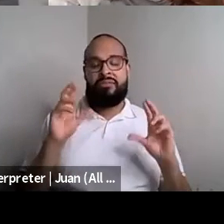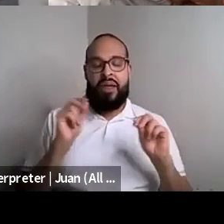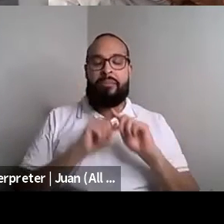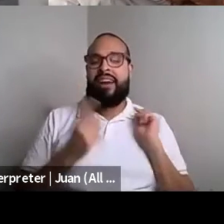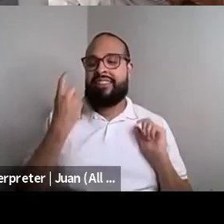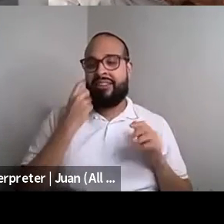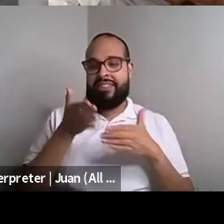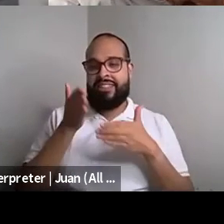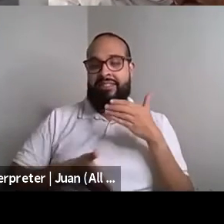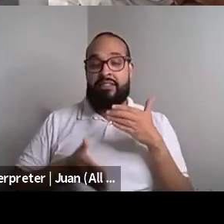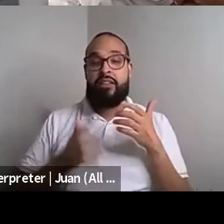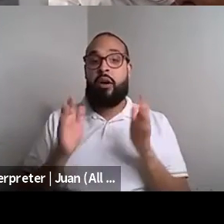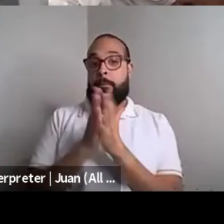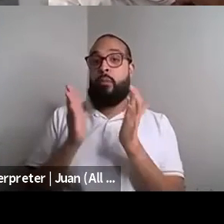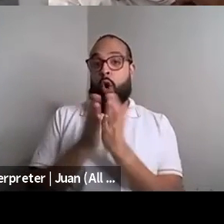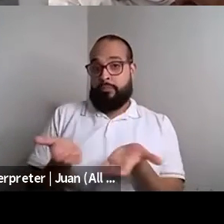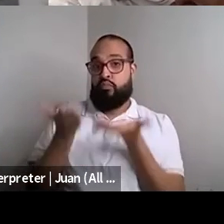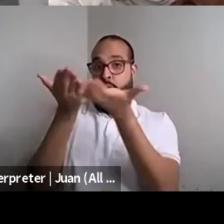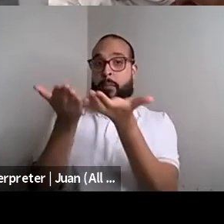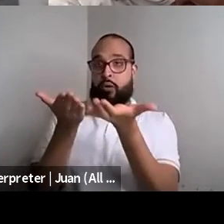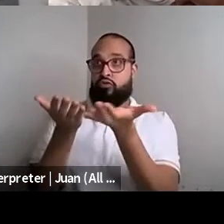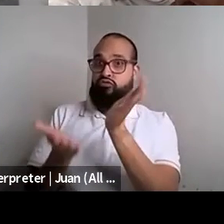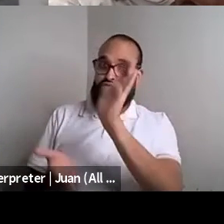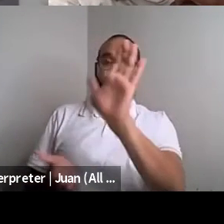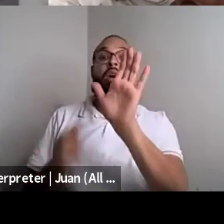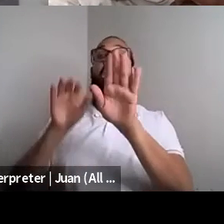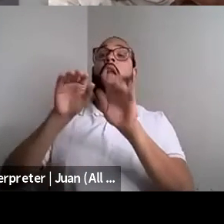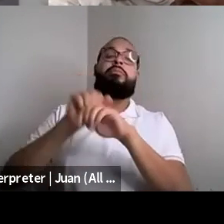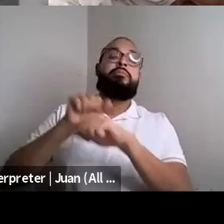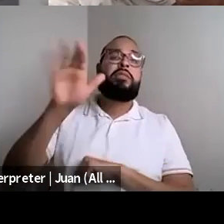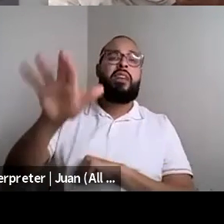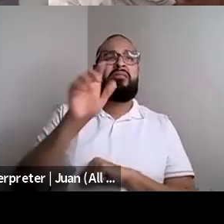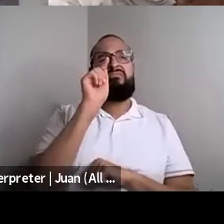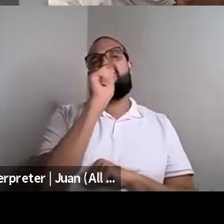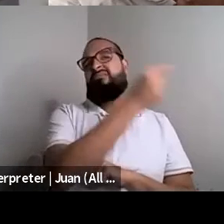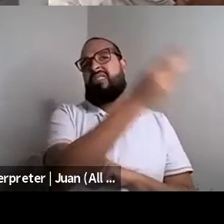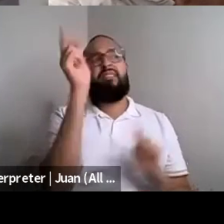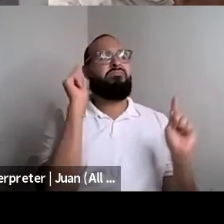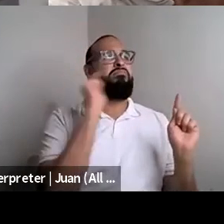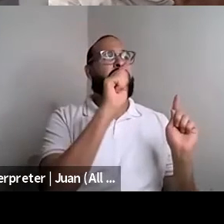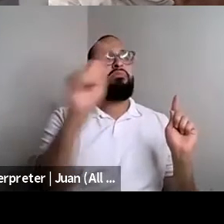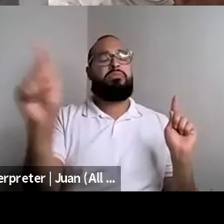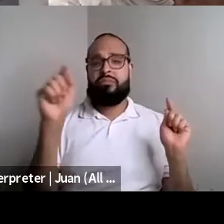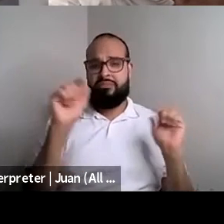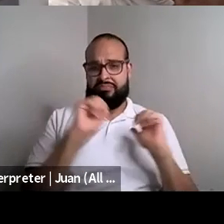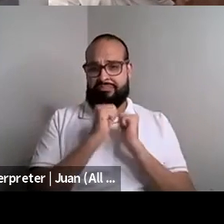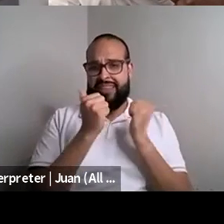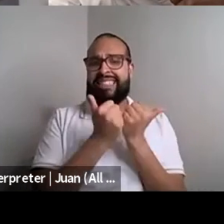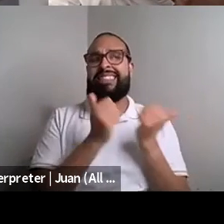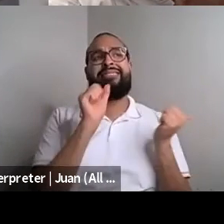Nahshon Anderson: A book proposal and I sent it out to several literary agents and some reputed and rejected me